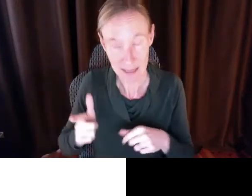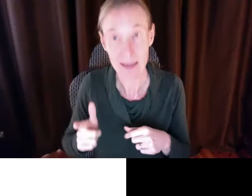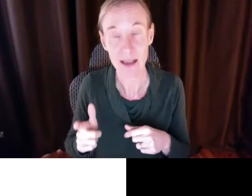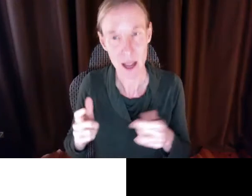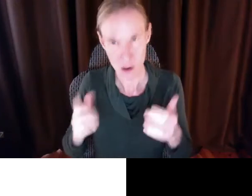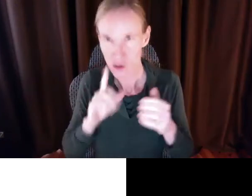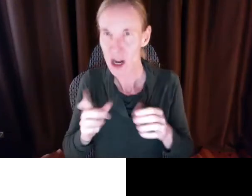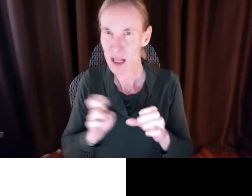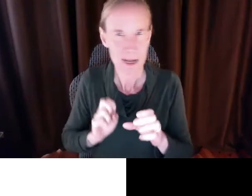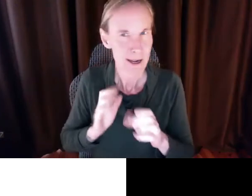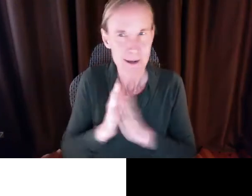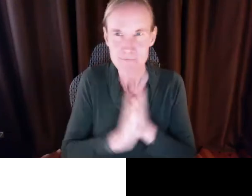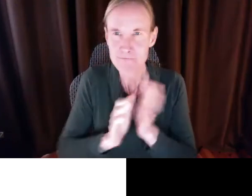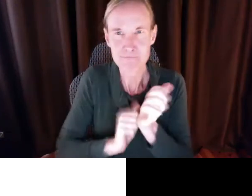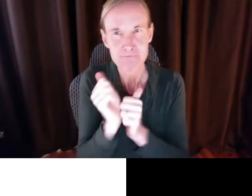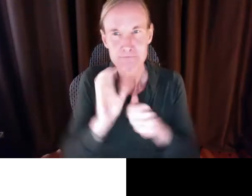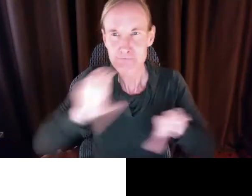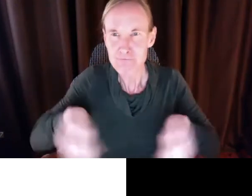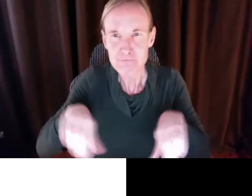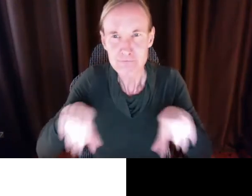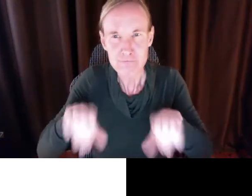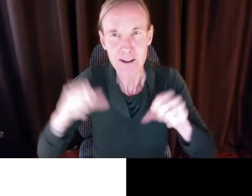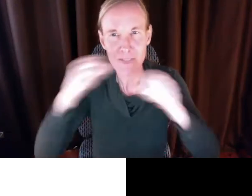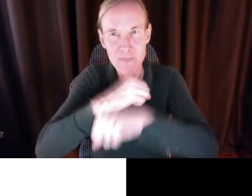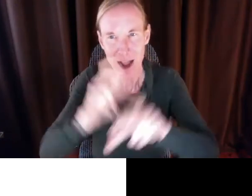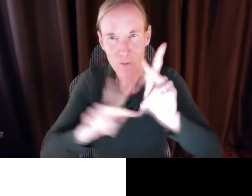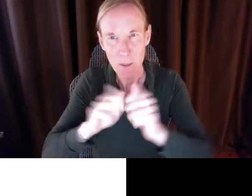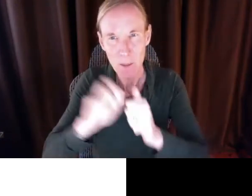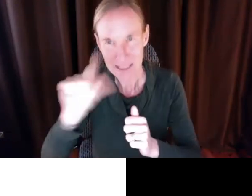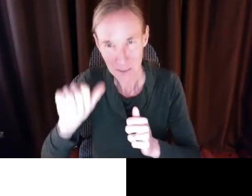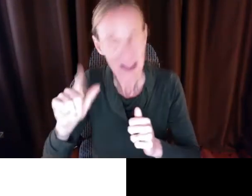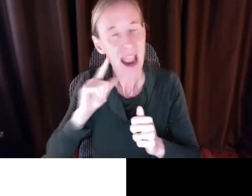Mannion. This is his second year as chair of this newly established committee and jumped in to try to fight for